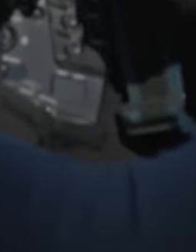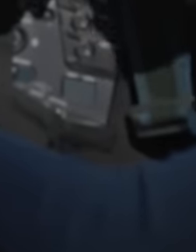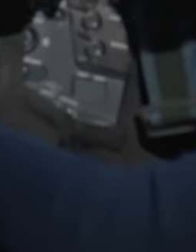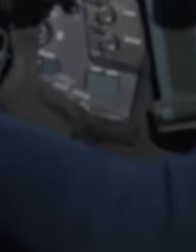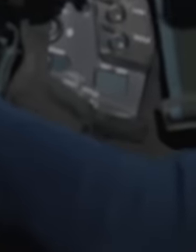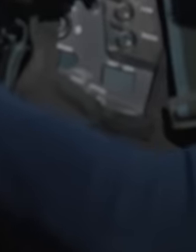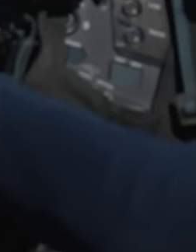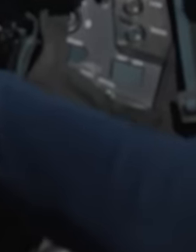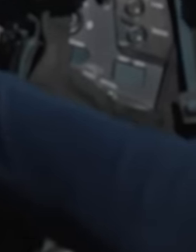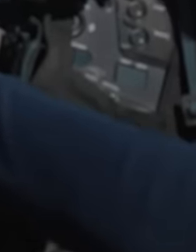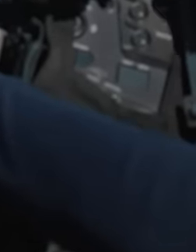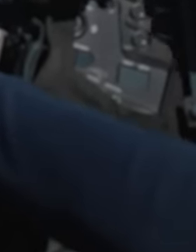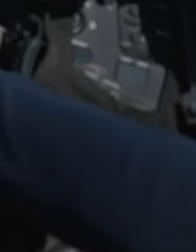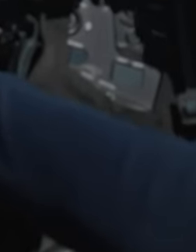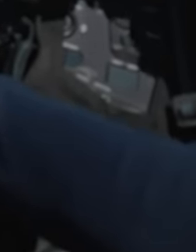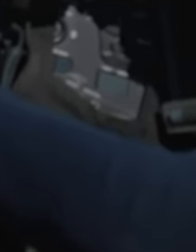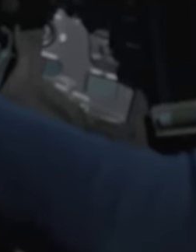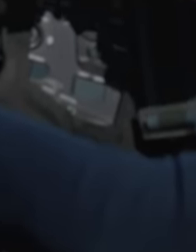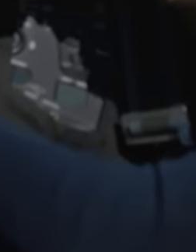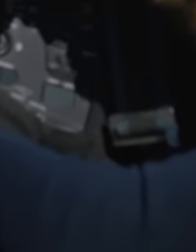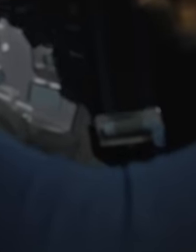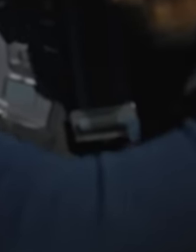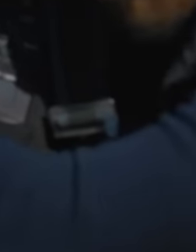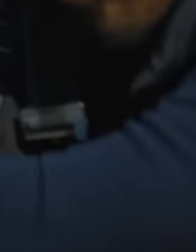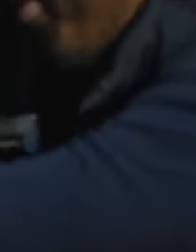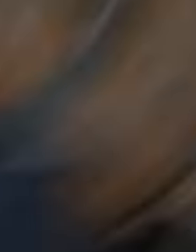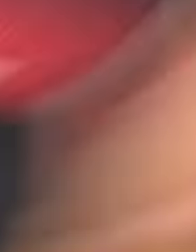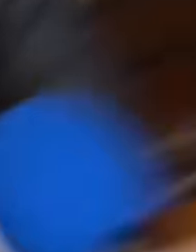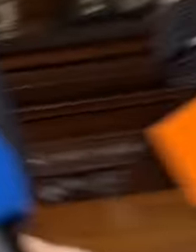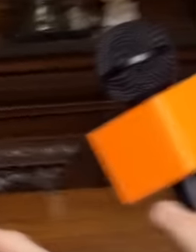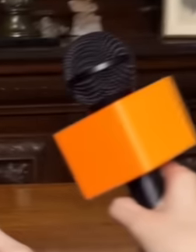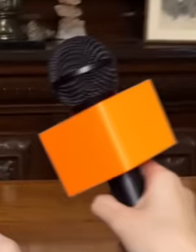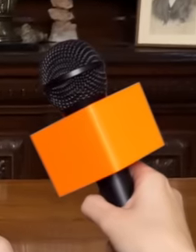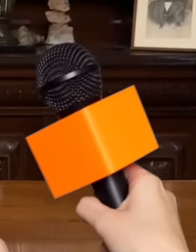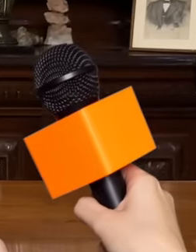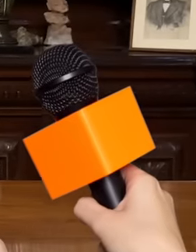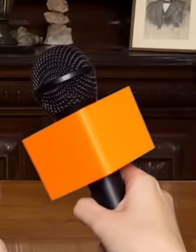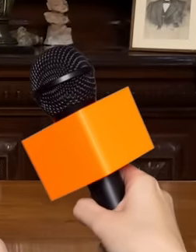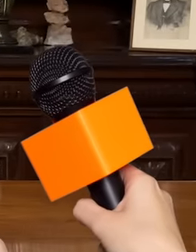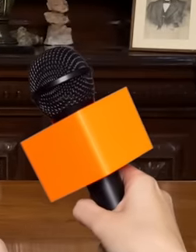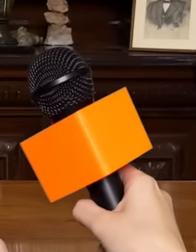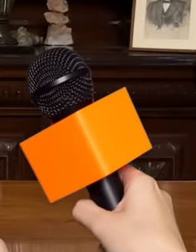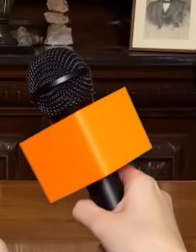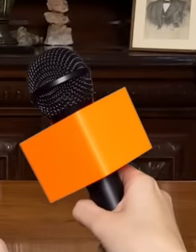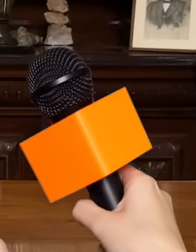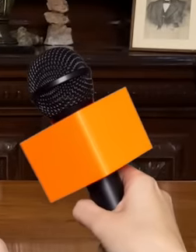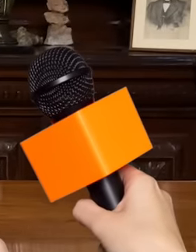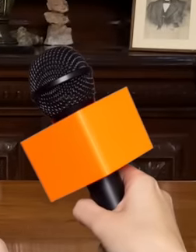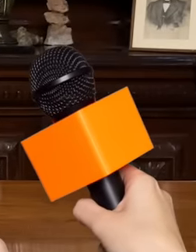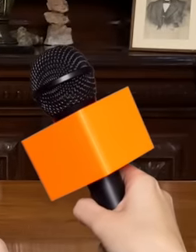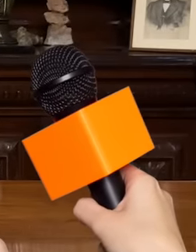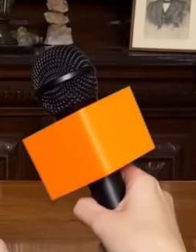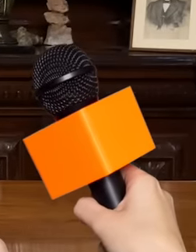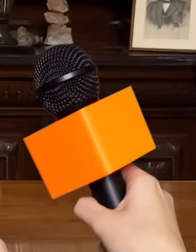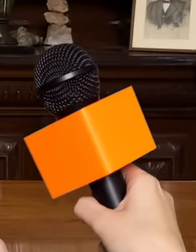from journalists and reporters from large national and international media.